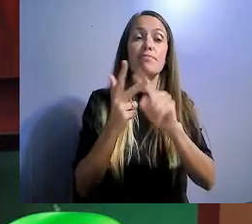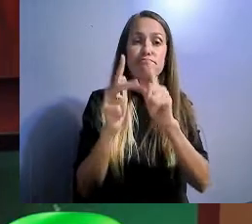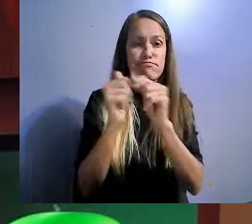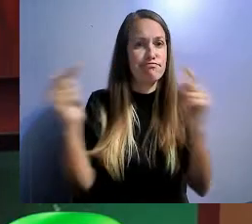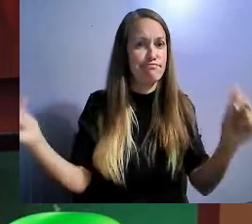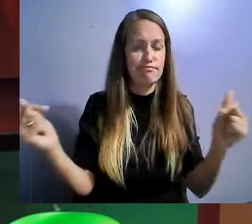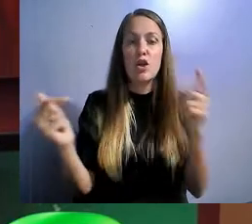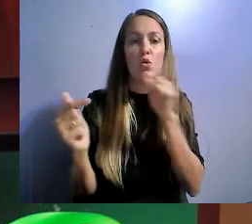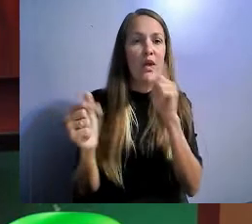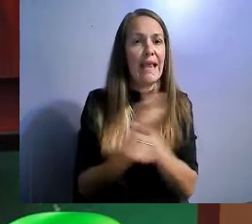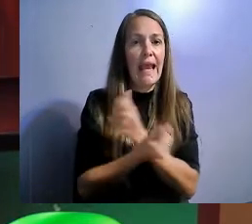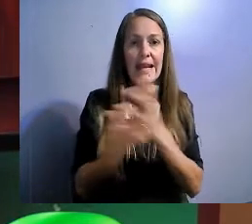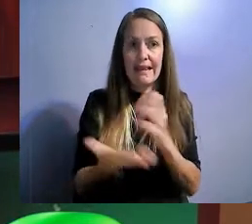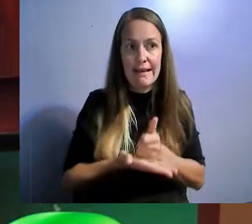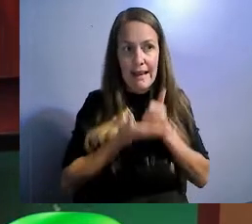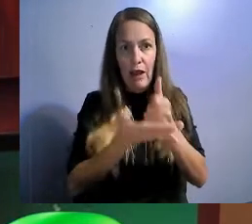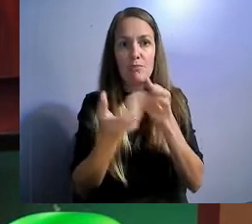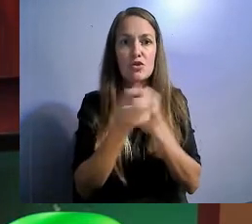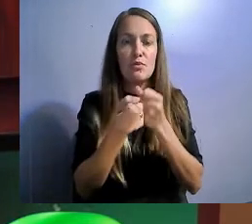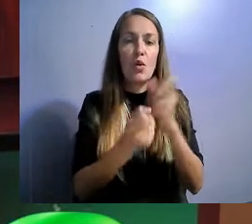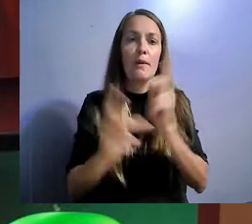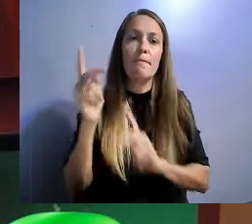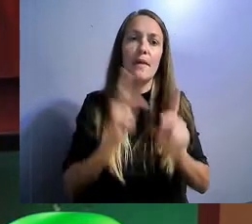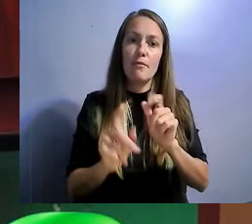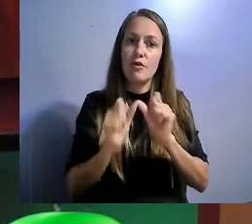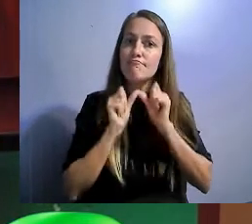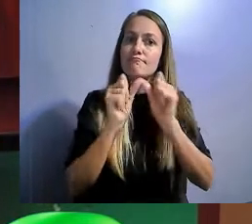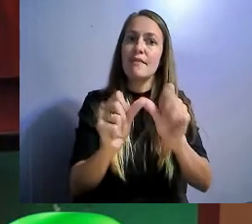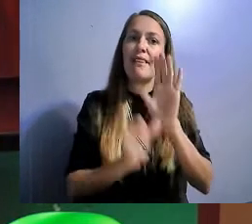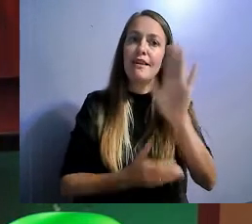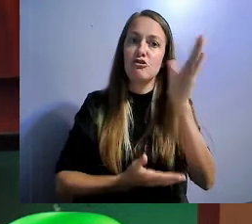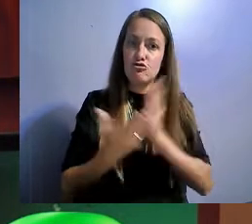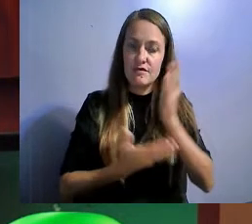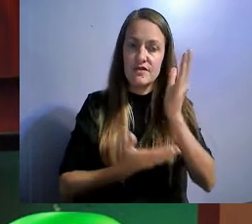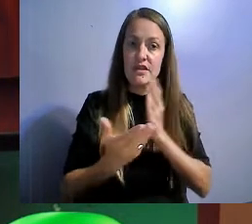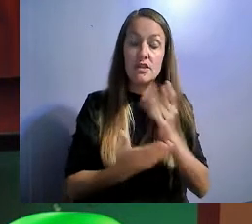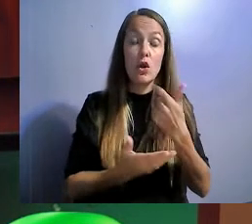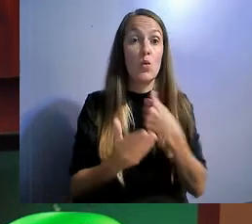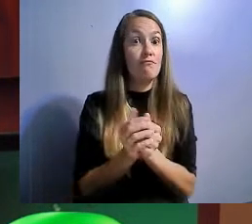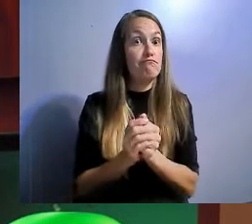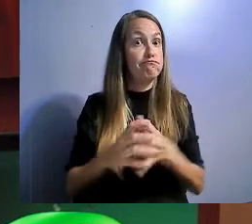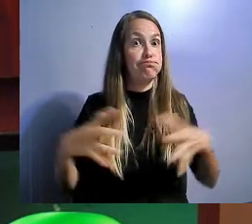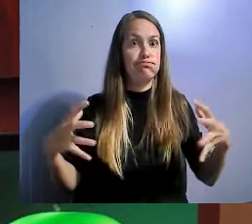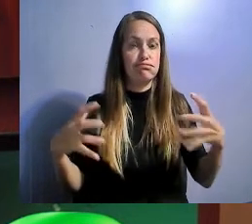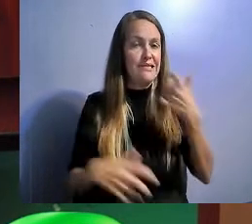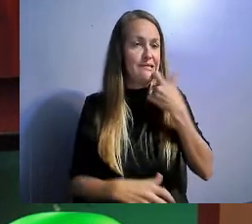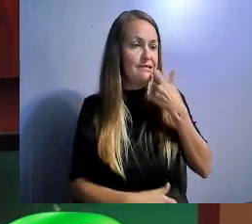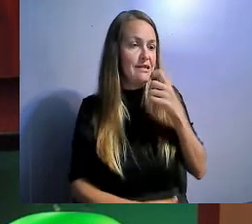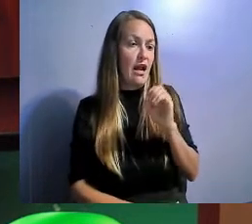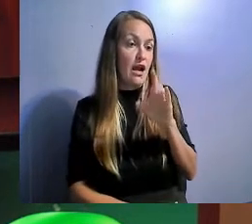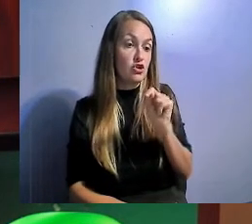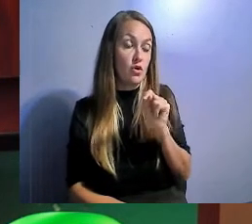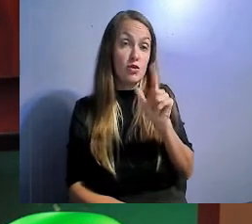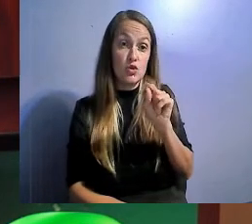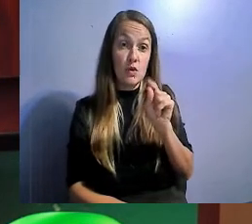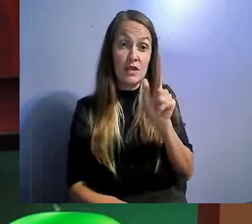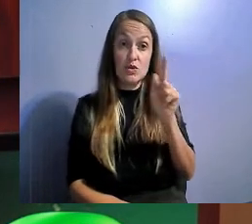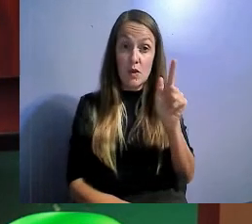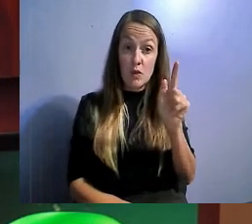We recently, in October 2021, hired a second attorney Anna DiSalvo to be our second attorney in the program.